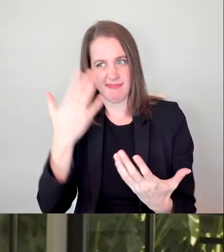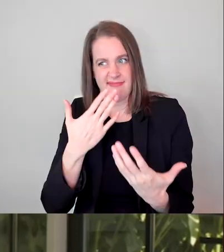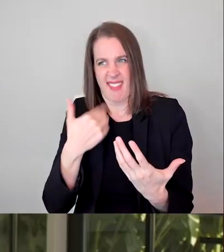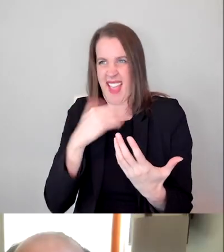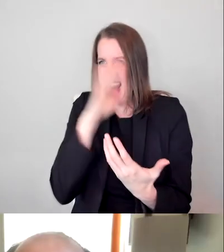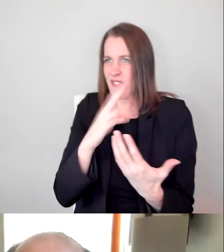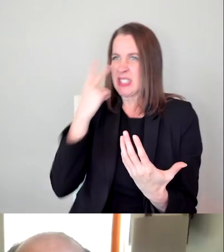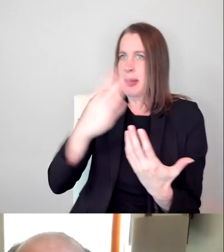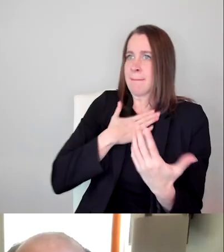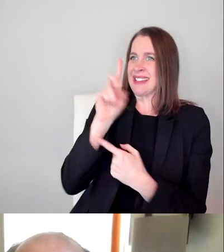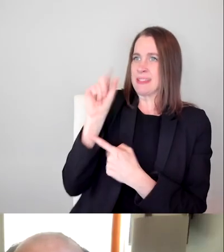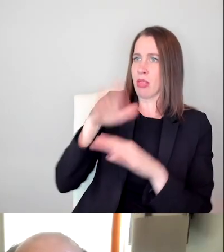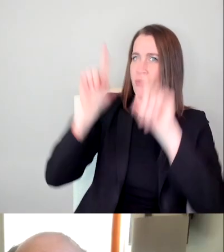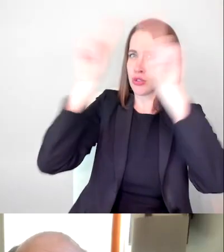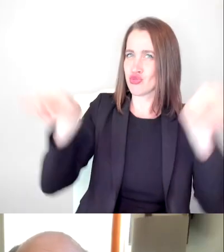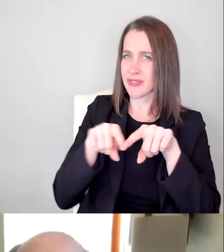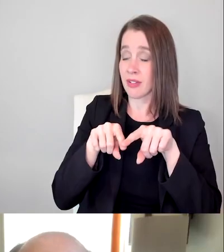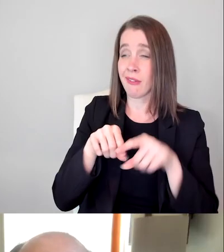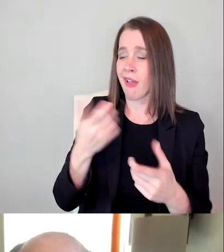when a colleague took me to the premiere of his client's,